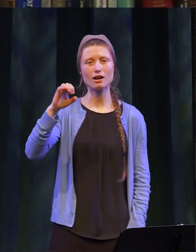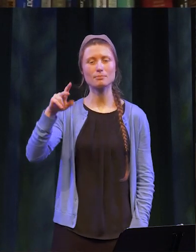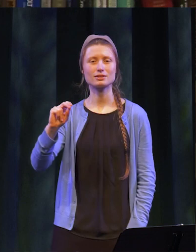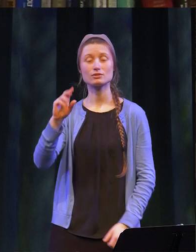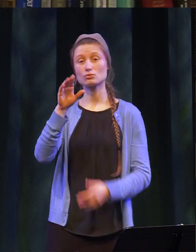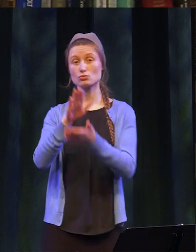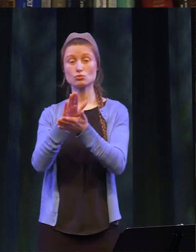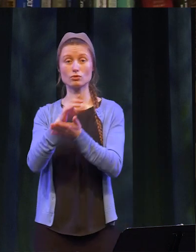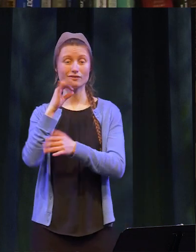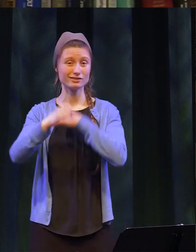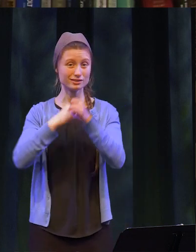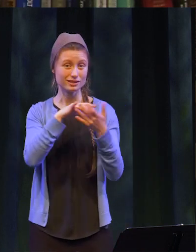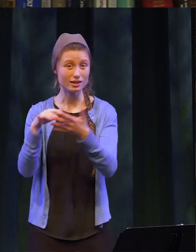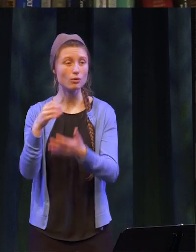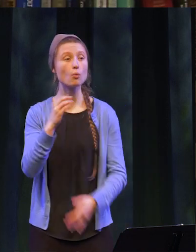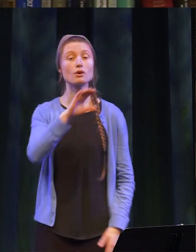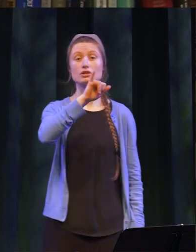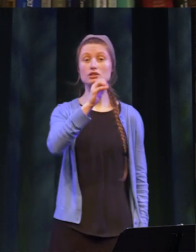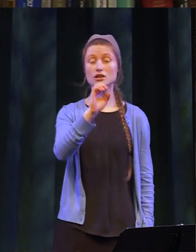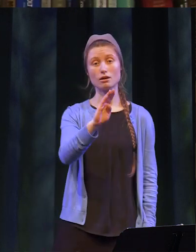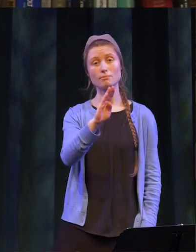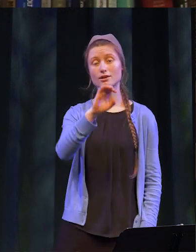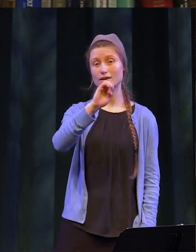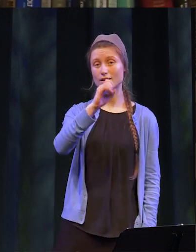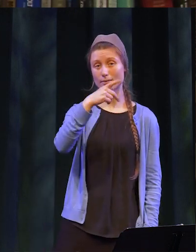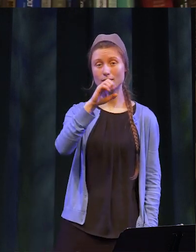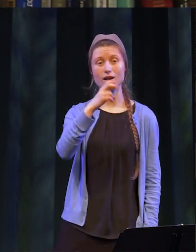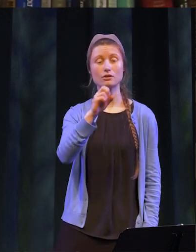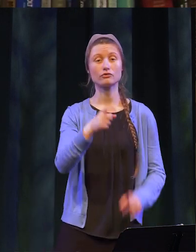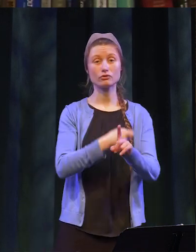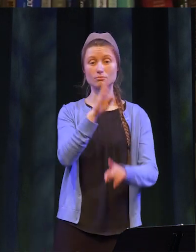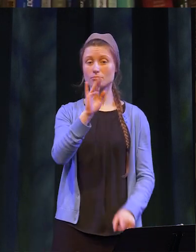advanced international studies. Or Jacob Eckhaus from Binghamton University who through the